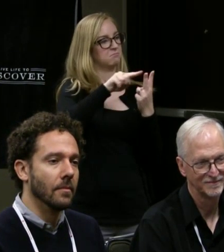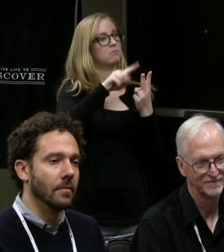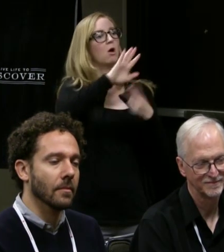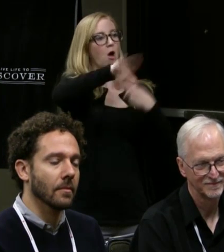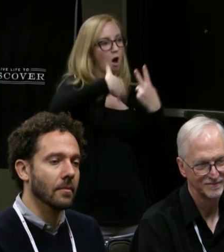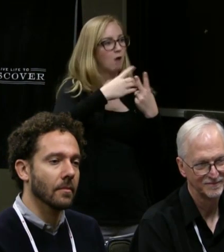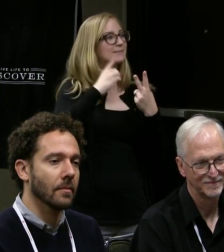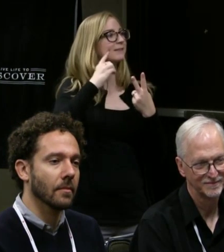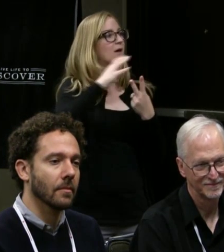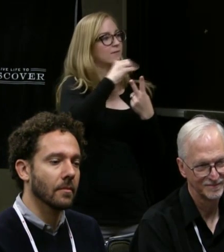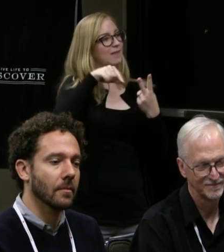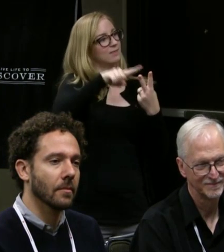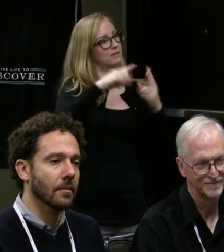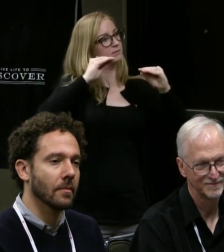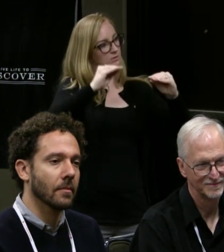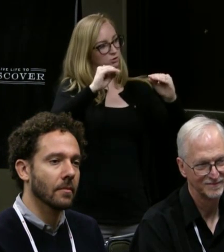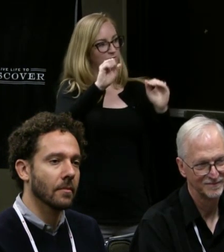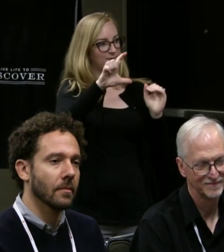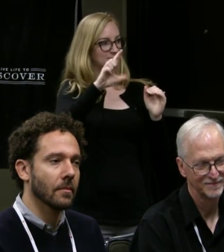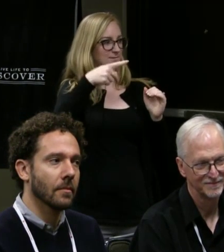who are teaching the ASL pickups,